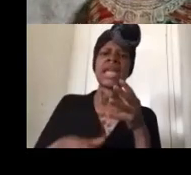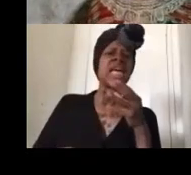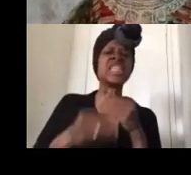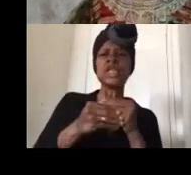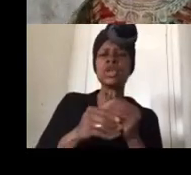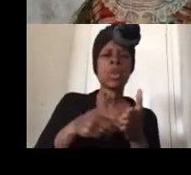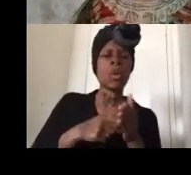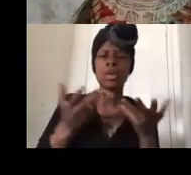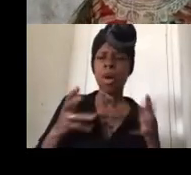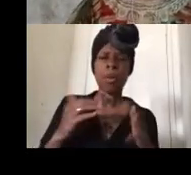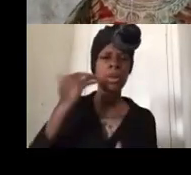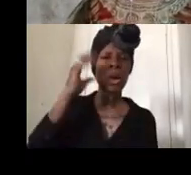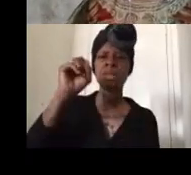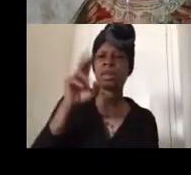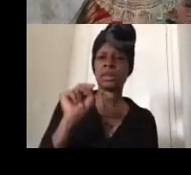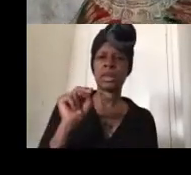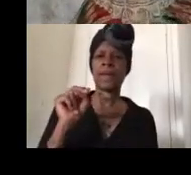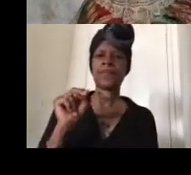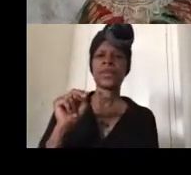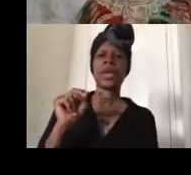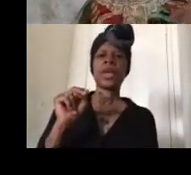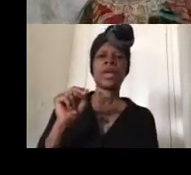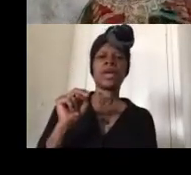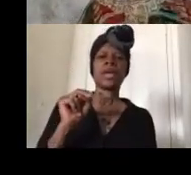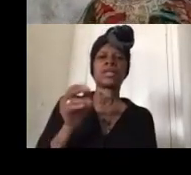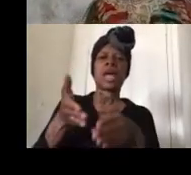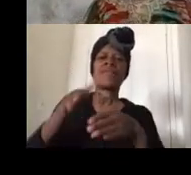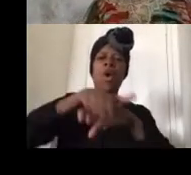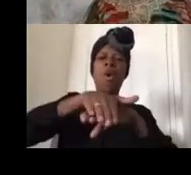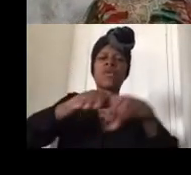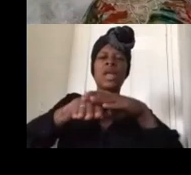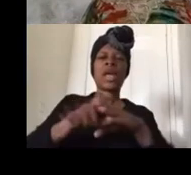at csun that it is an overlay so you can take your government class